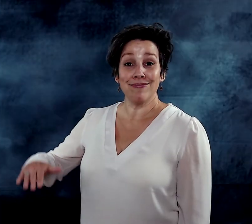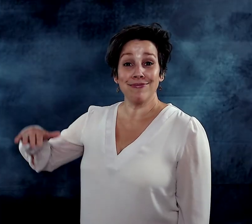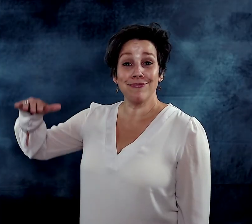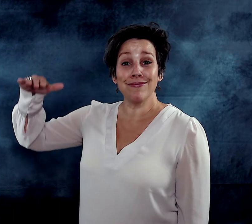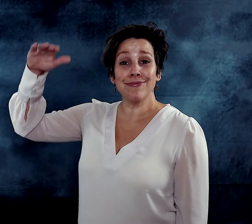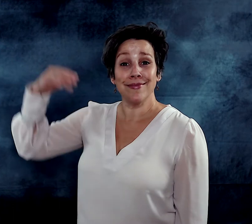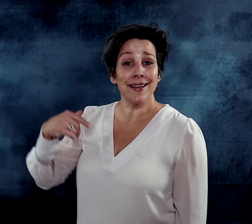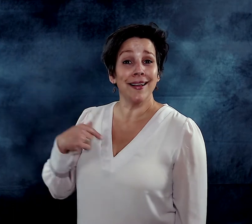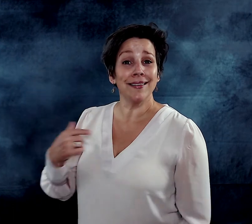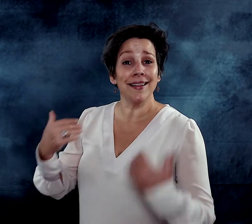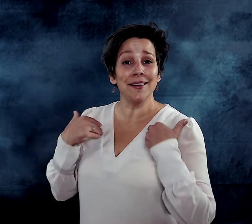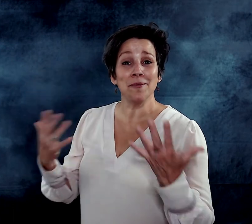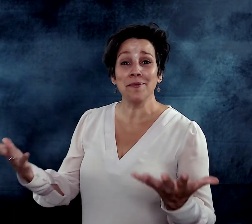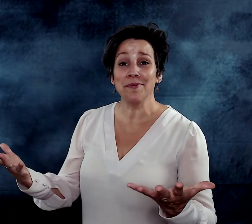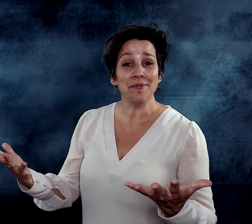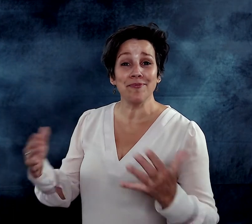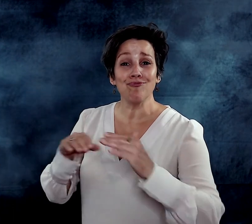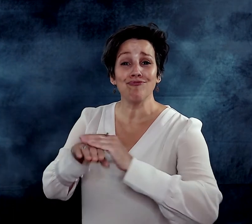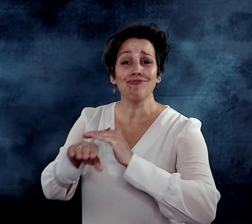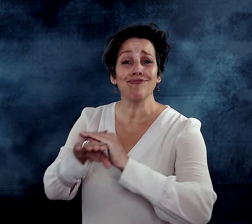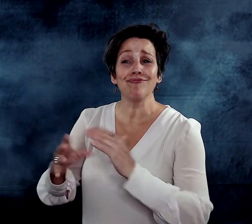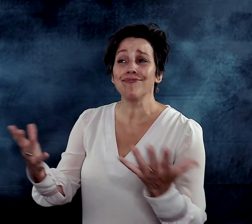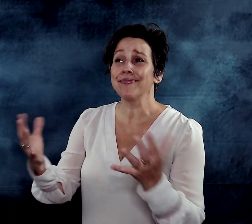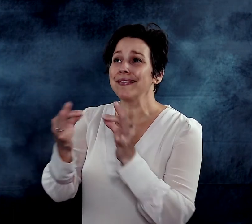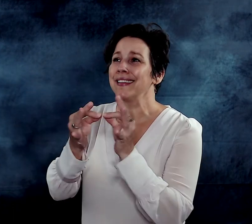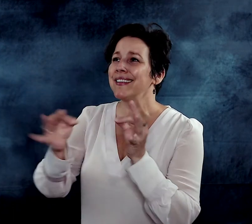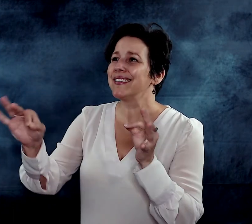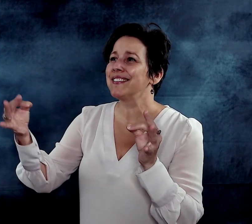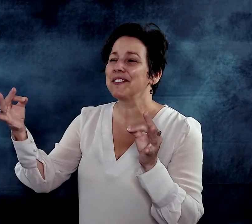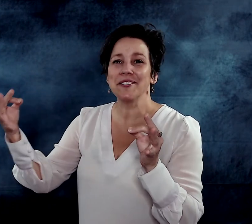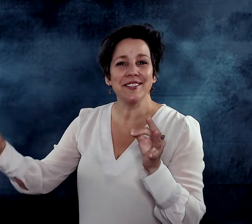Growing up, I had access to a language.